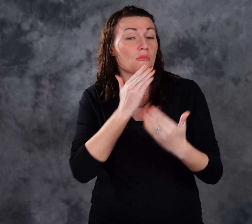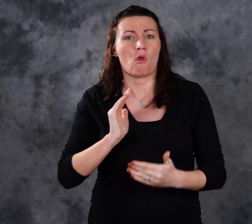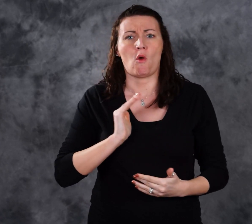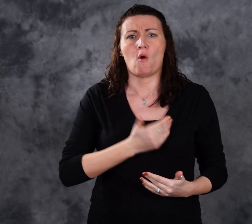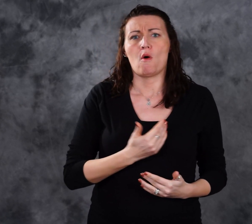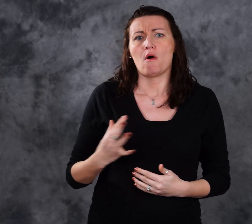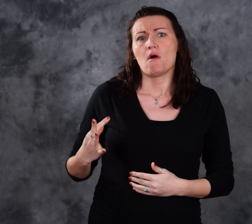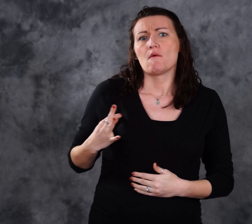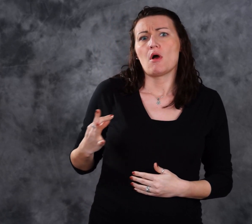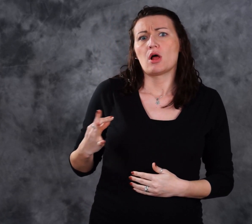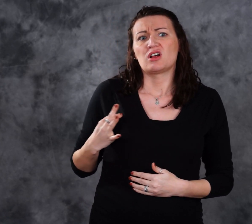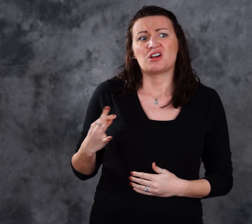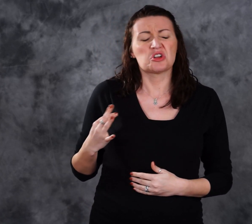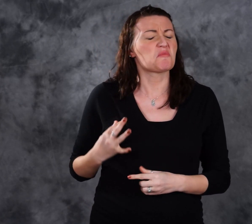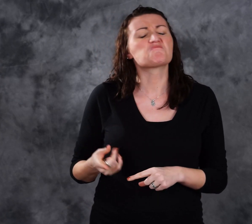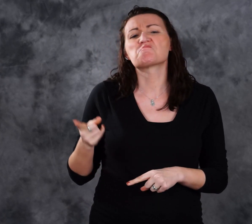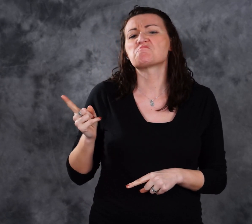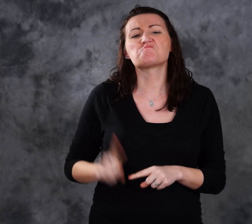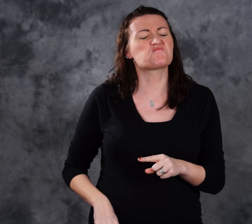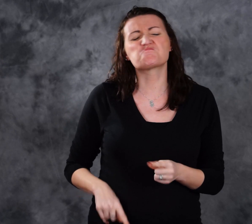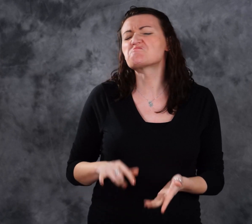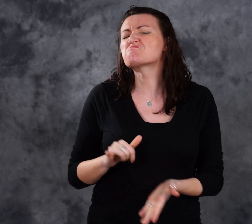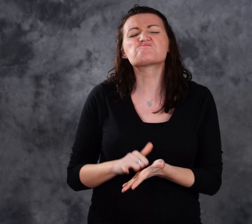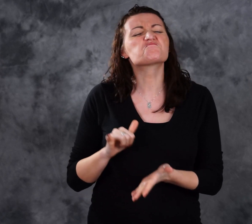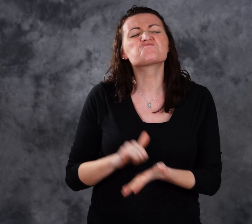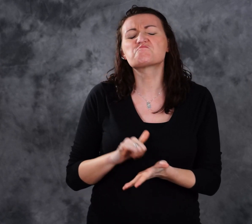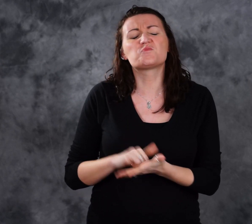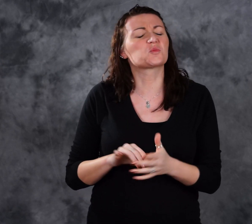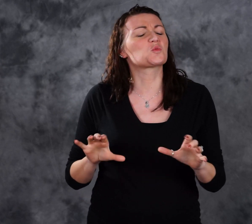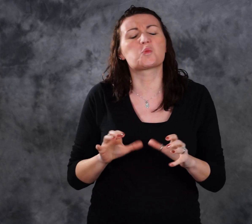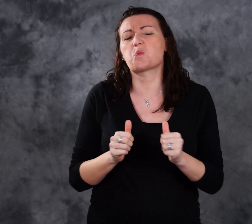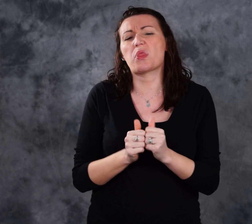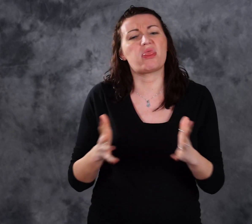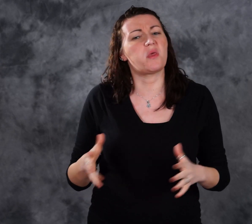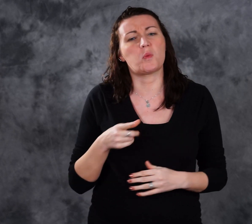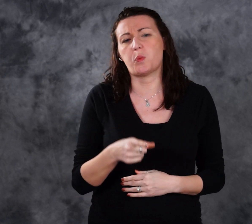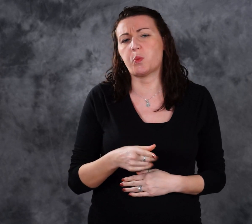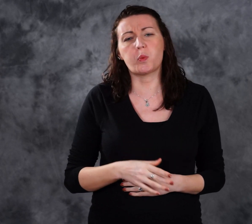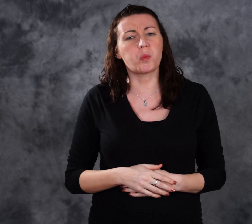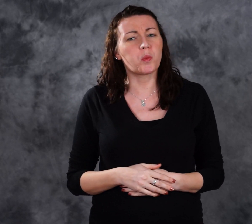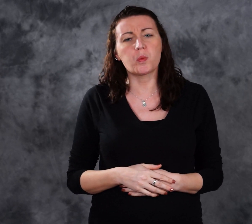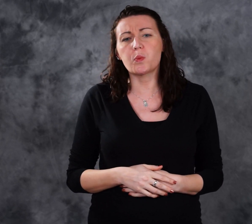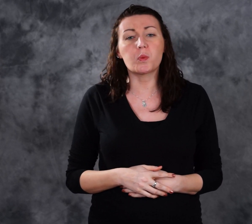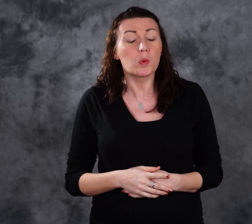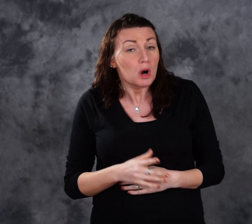Special thanks to our amazing volunteers. We could not have done this without you.